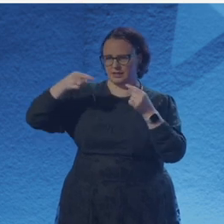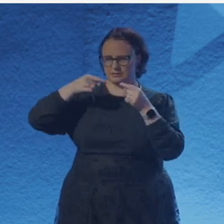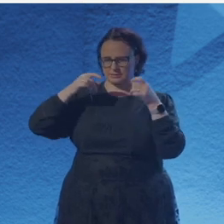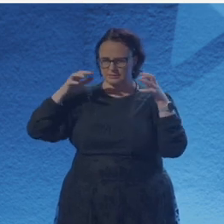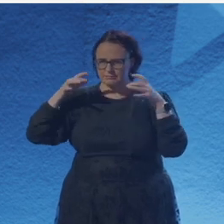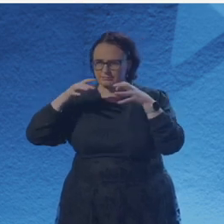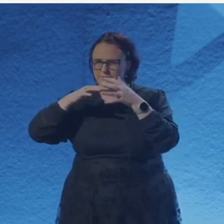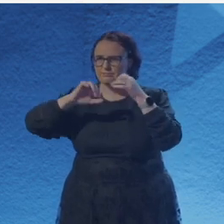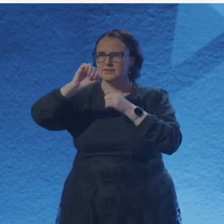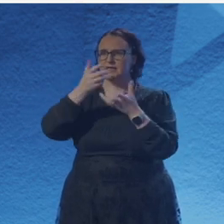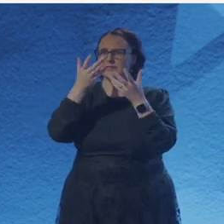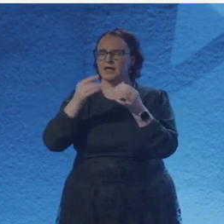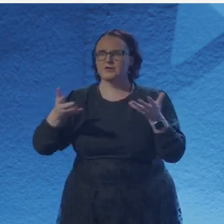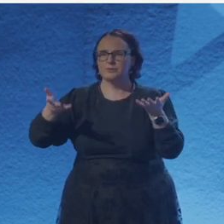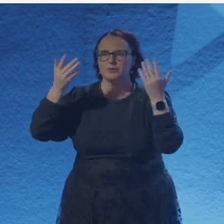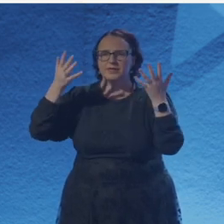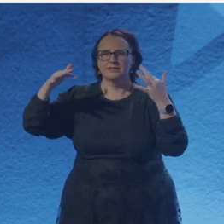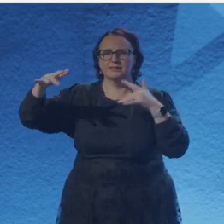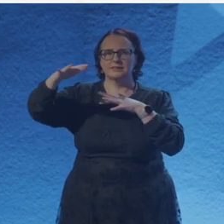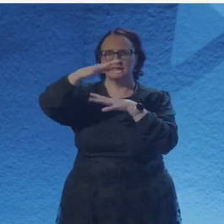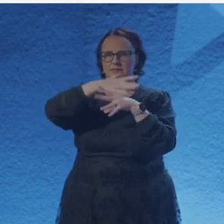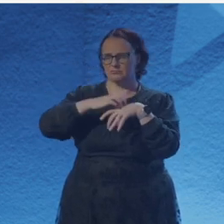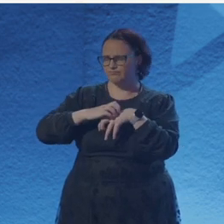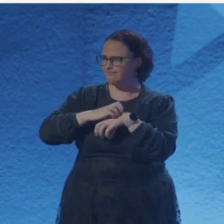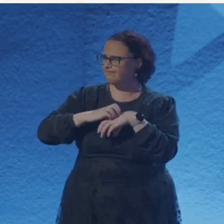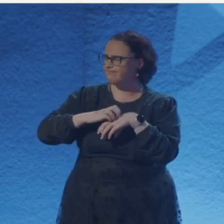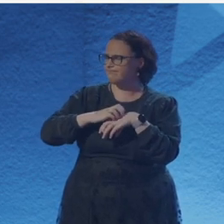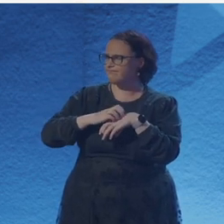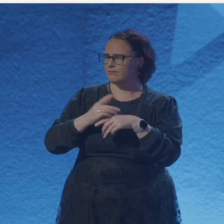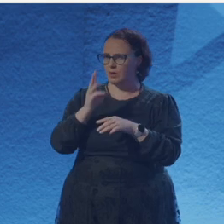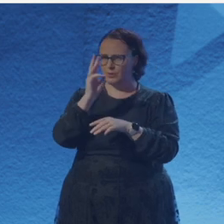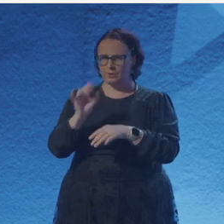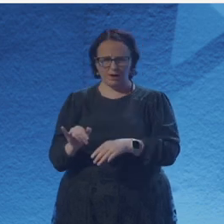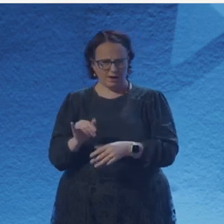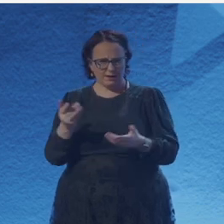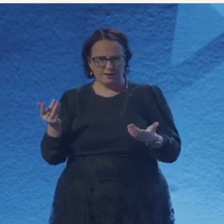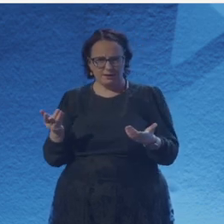and do whatever you want. So this is called Oracle. Girls aren't